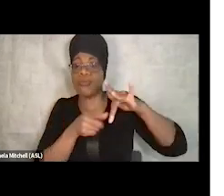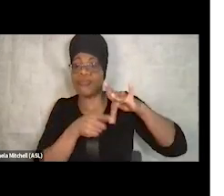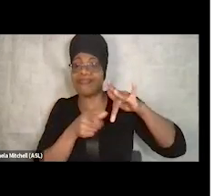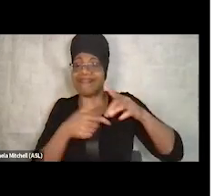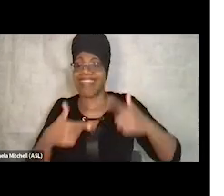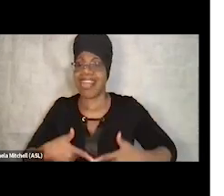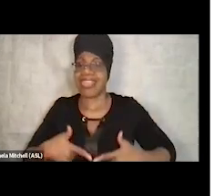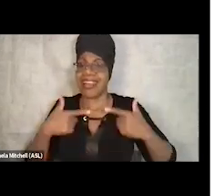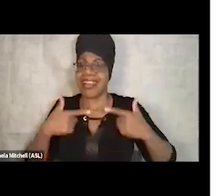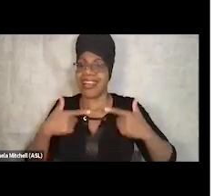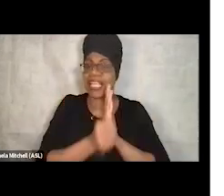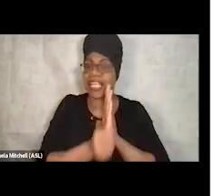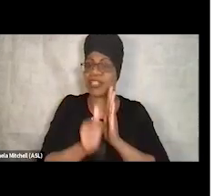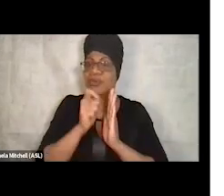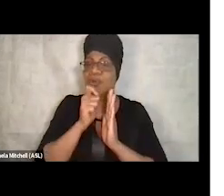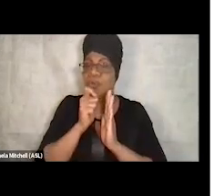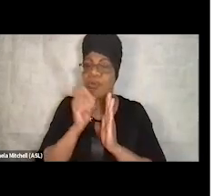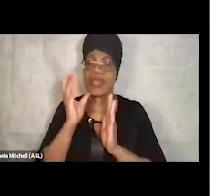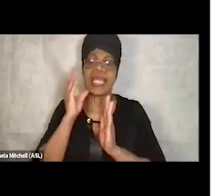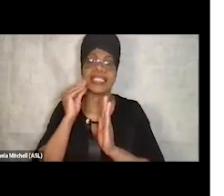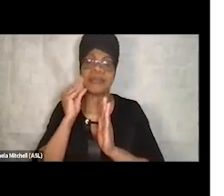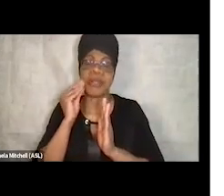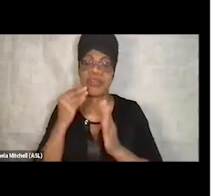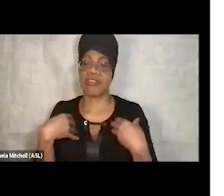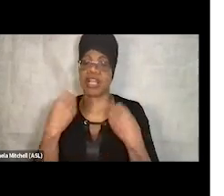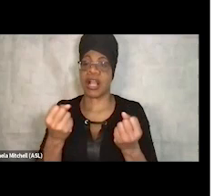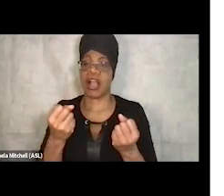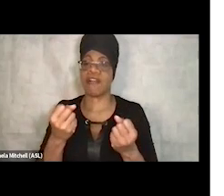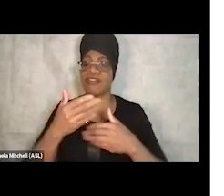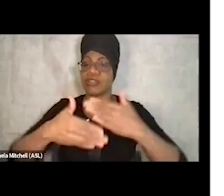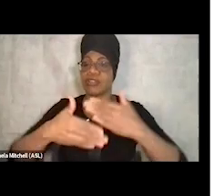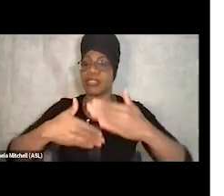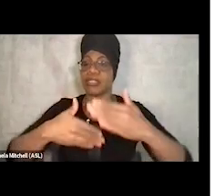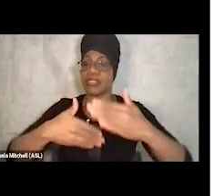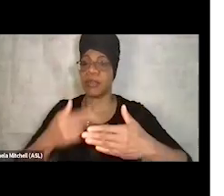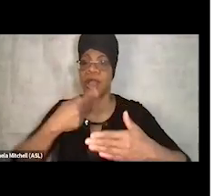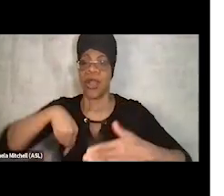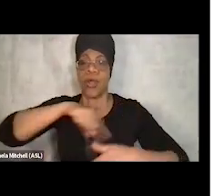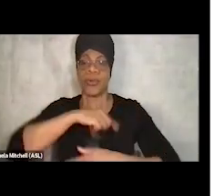going through the recovery continuum, we see that represented too in the social drivers.